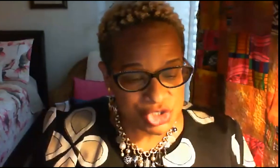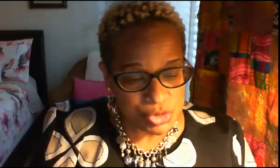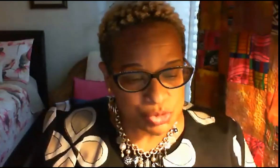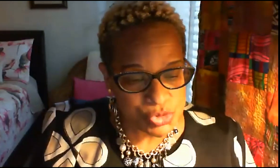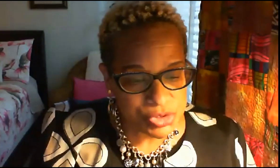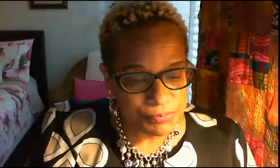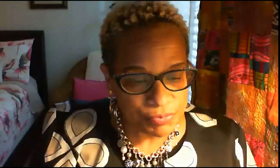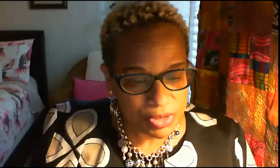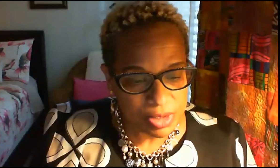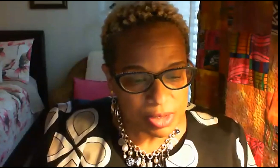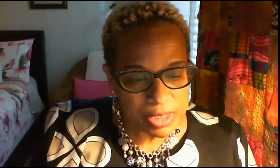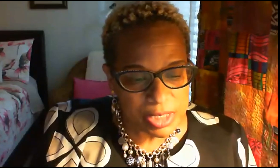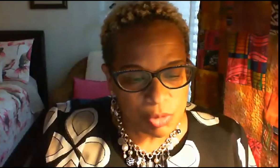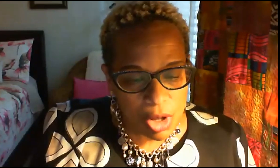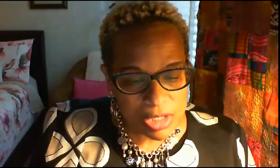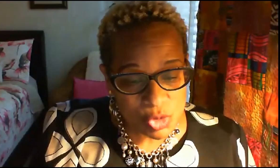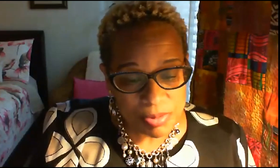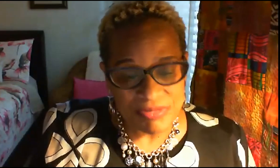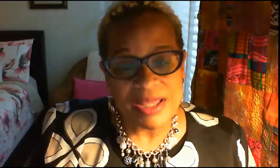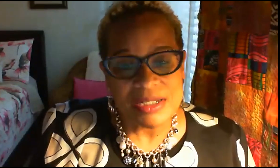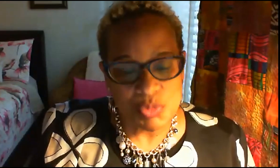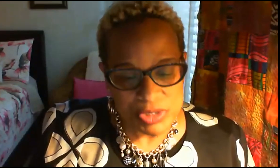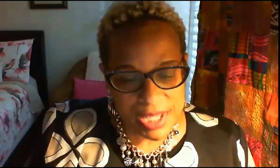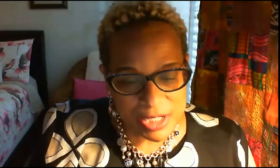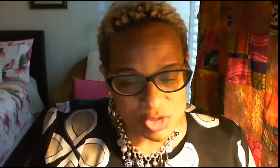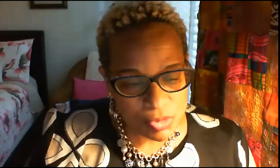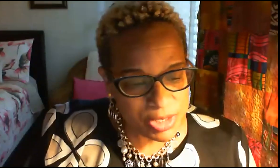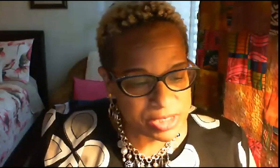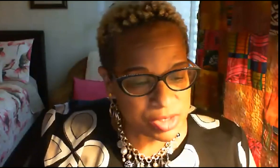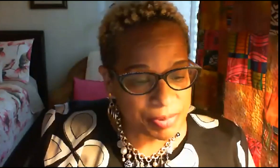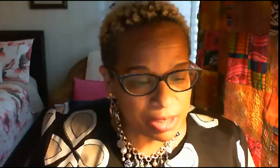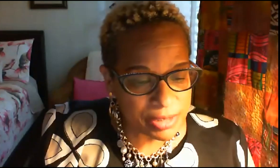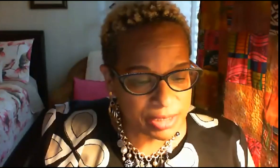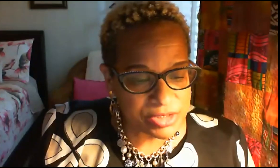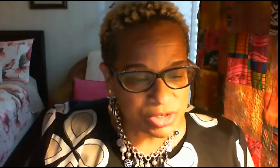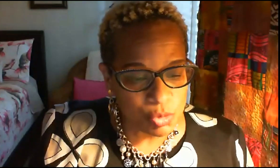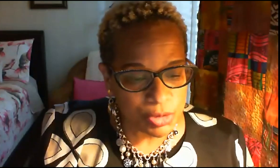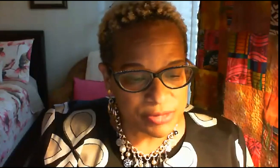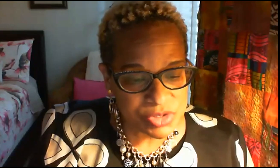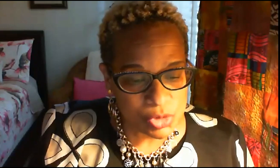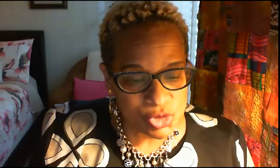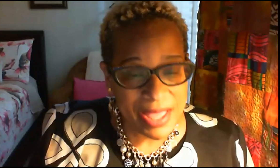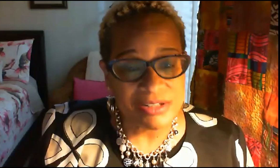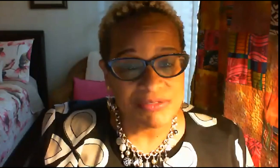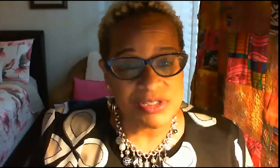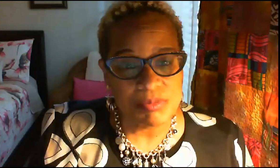used it will also provide us with tangible ways to plug into the work of social activism